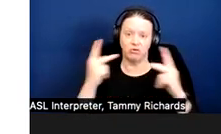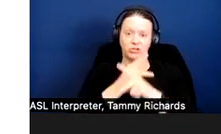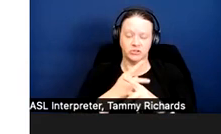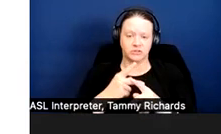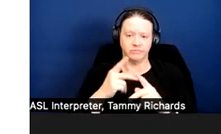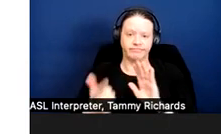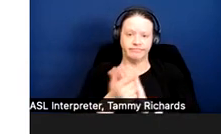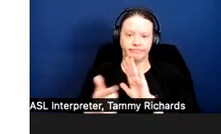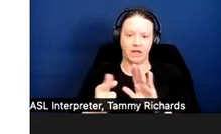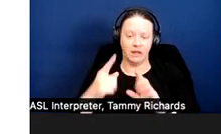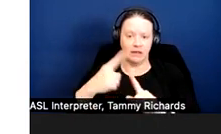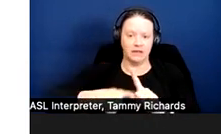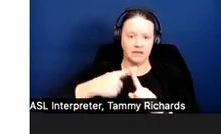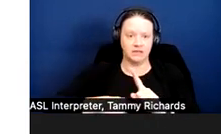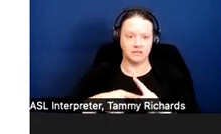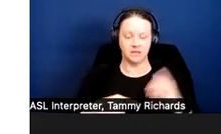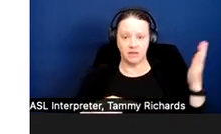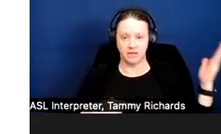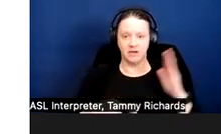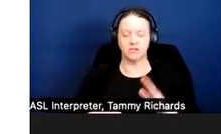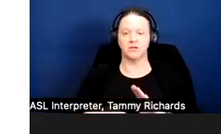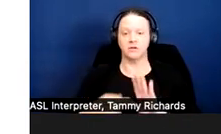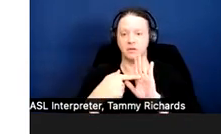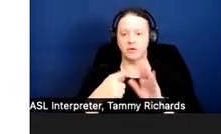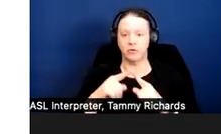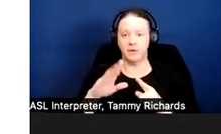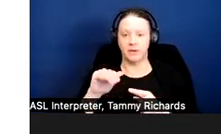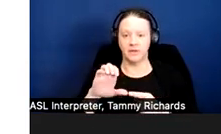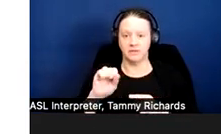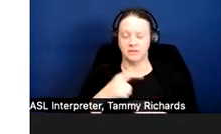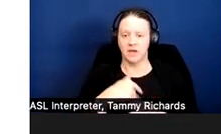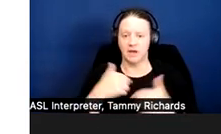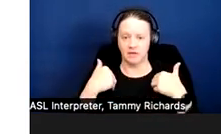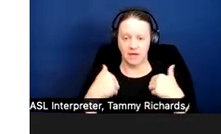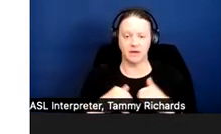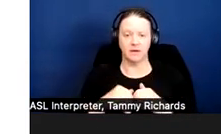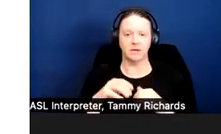For example, these are examples from cases that I have had: Tenants who talk to themselves